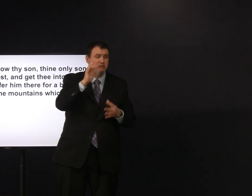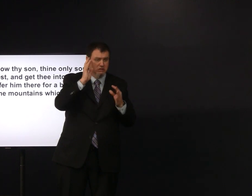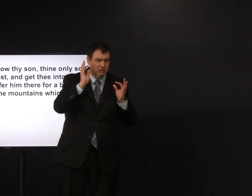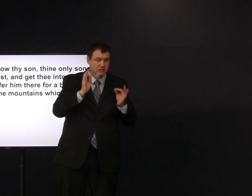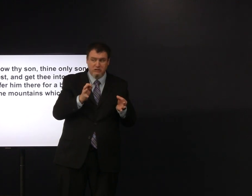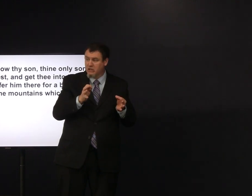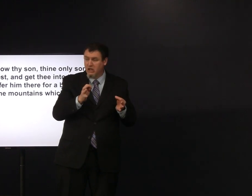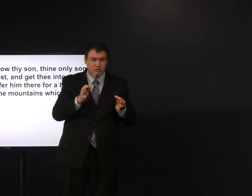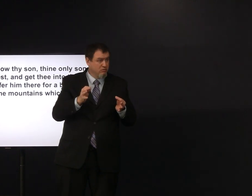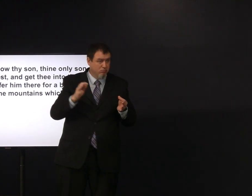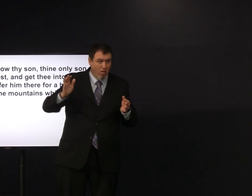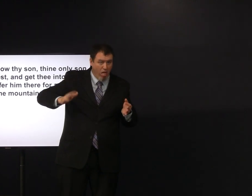and